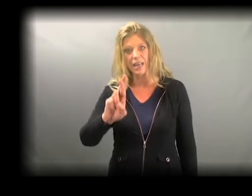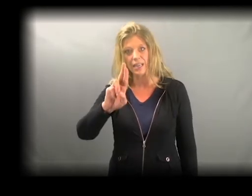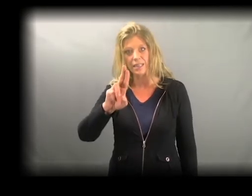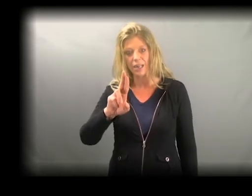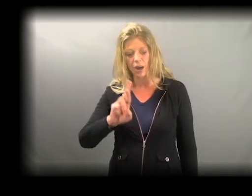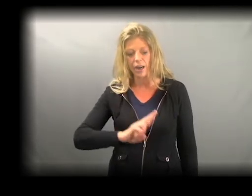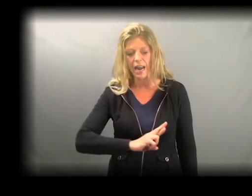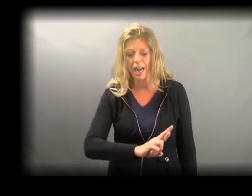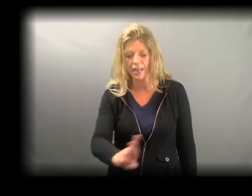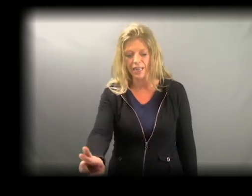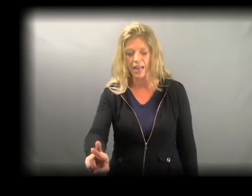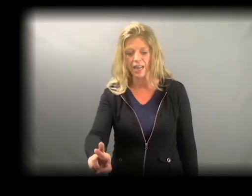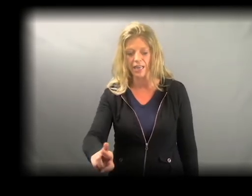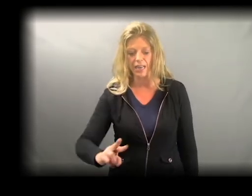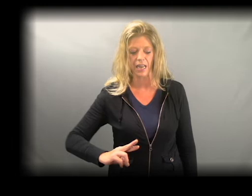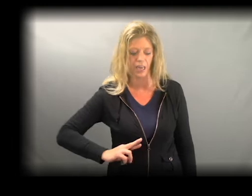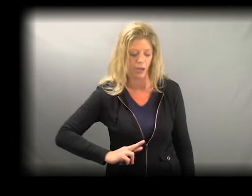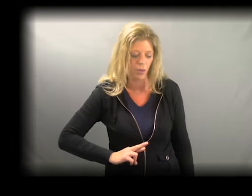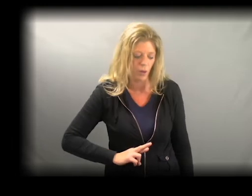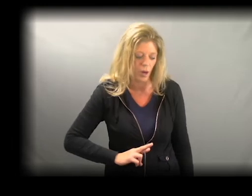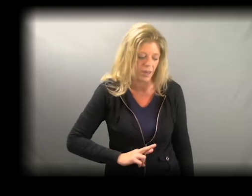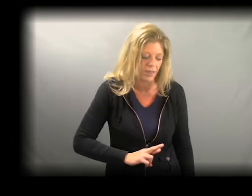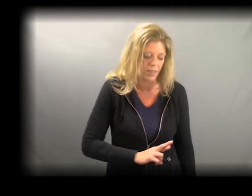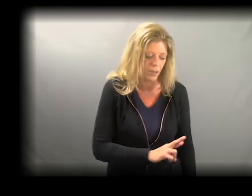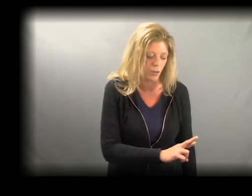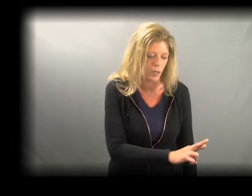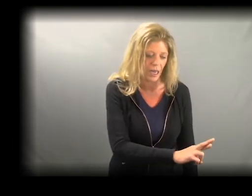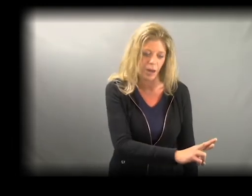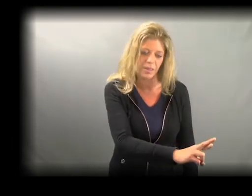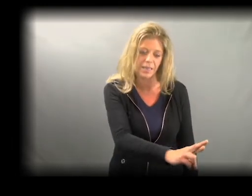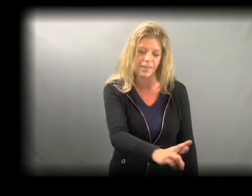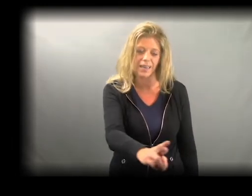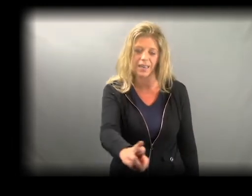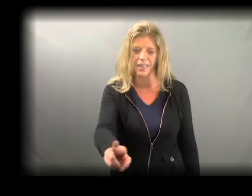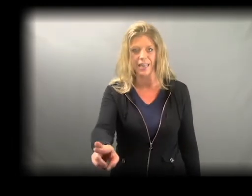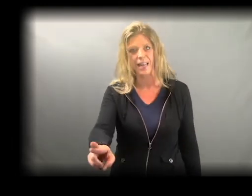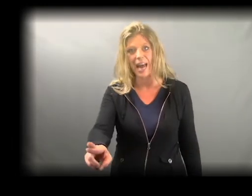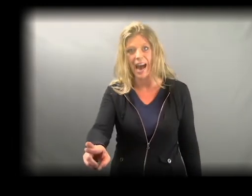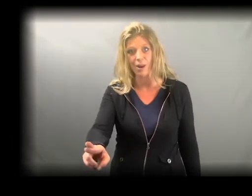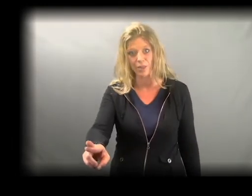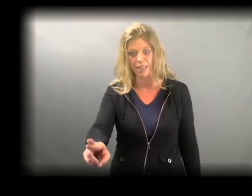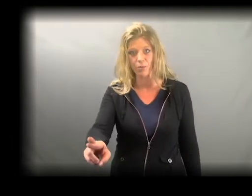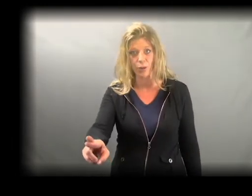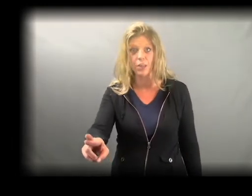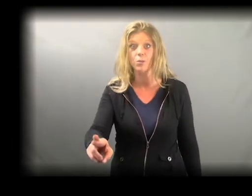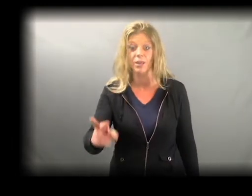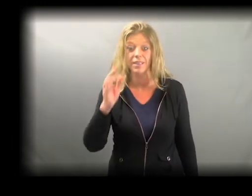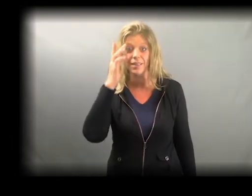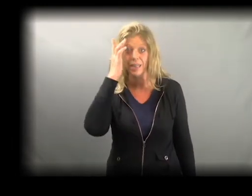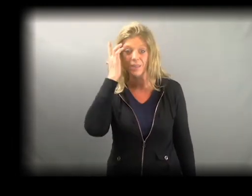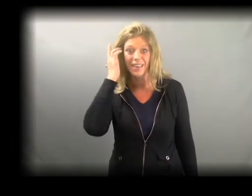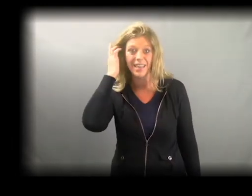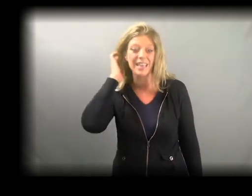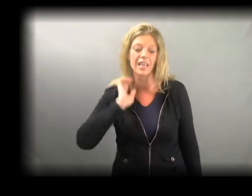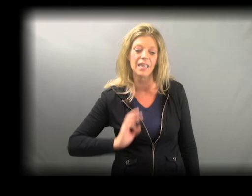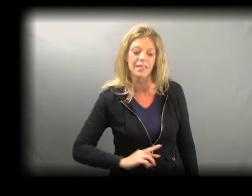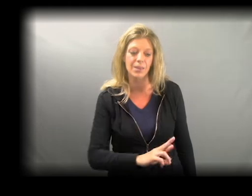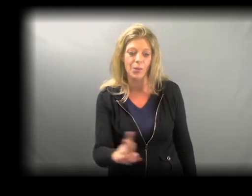It's an R-hand and it goes it arcs to the opposite side and out in front towards the same side. So,